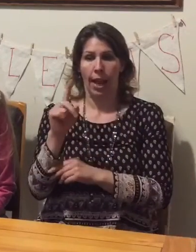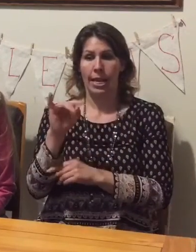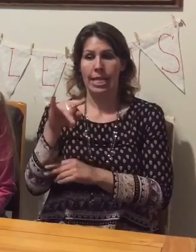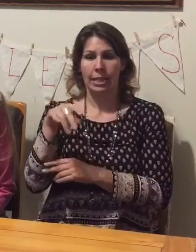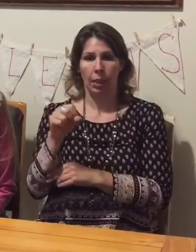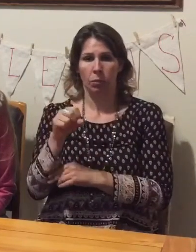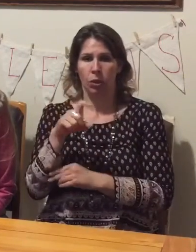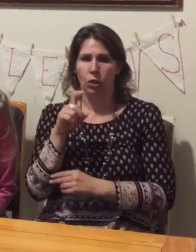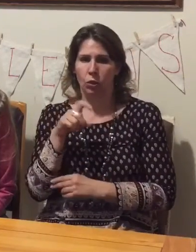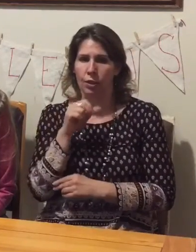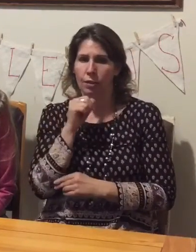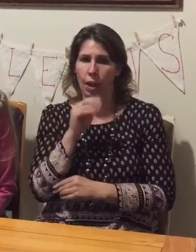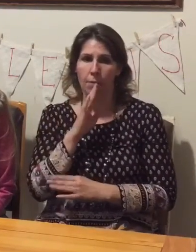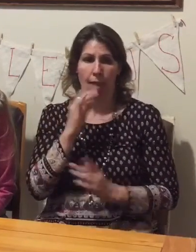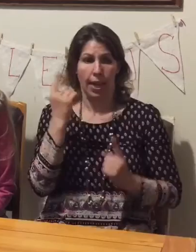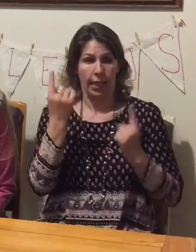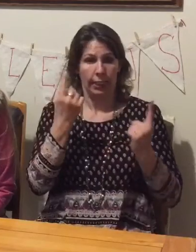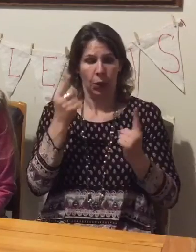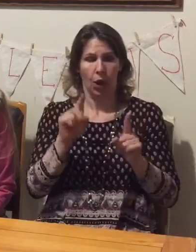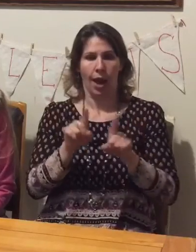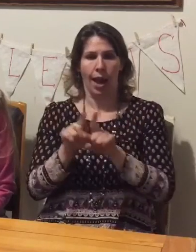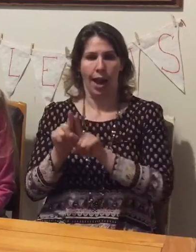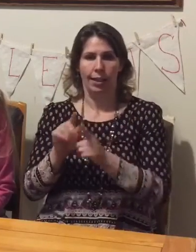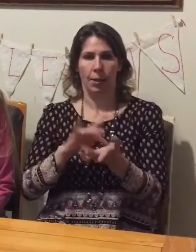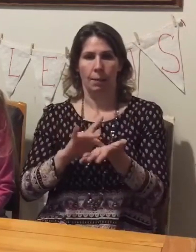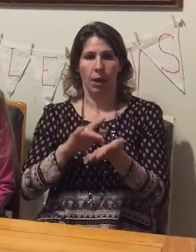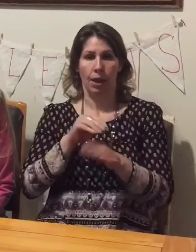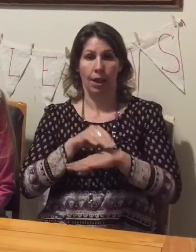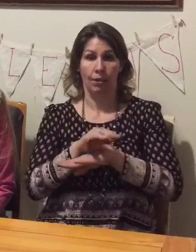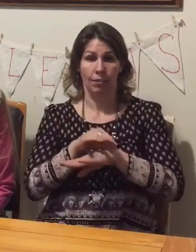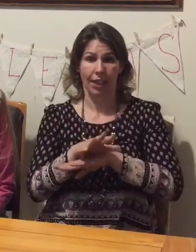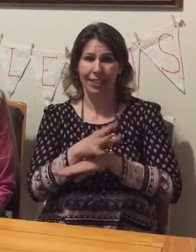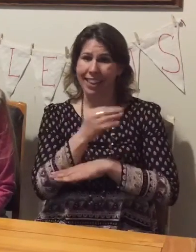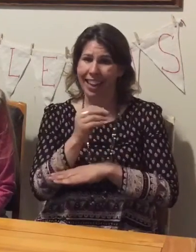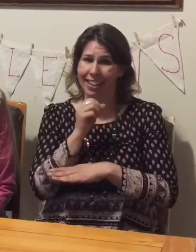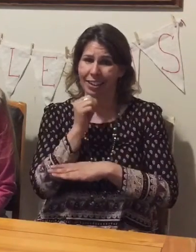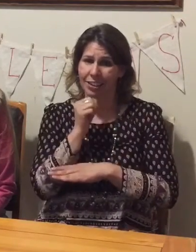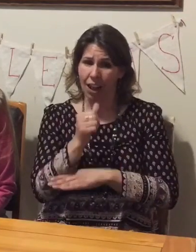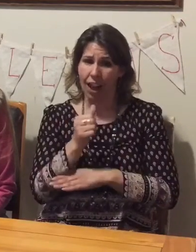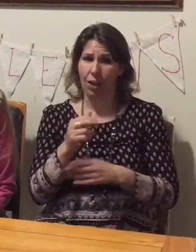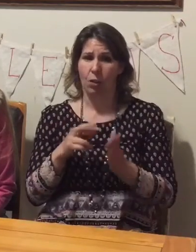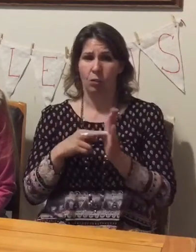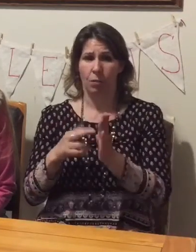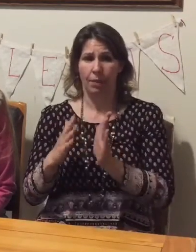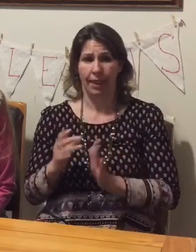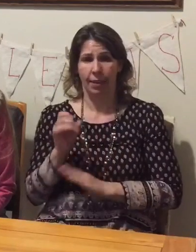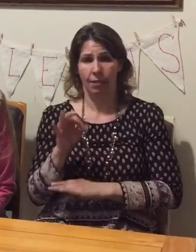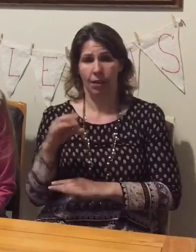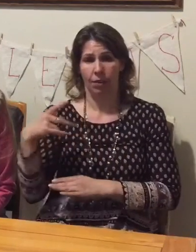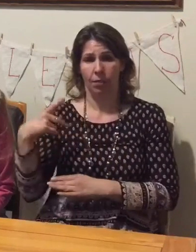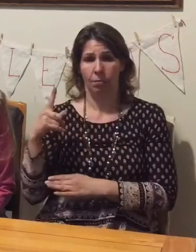considered medical advice and are not representative of Plexus Worldwide. They